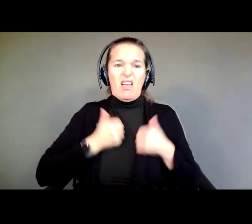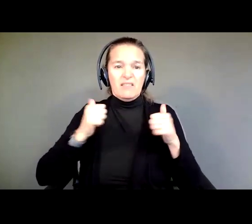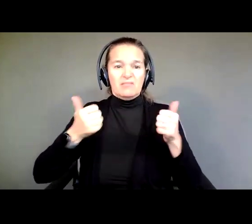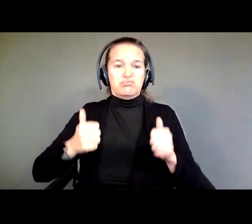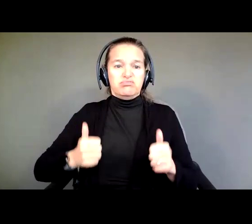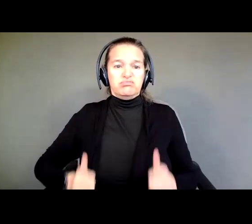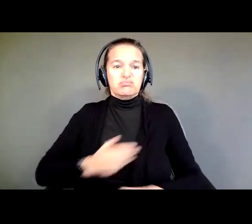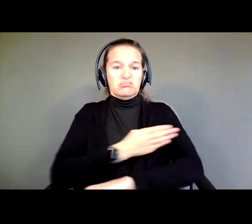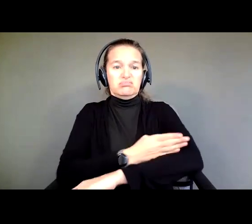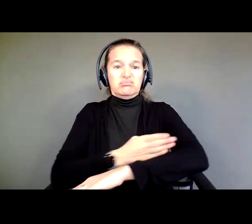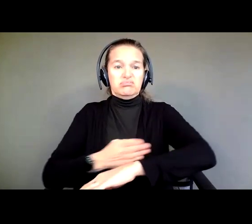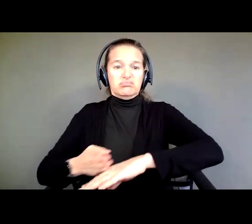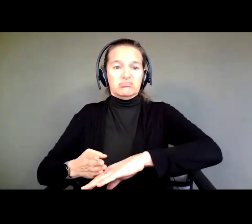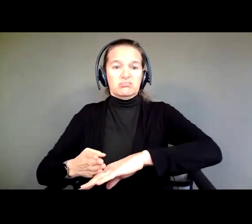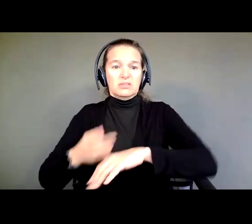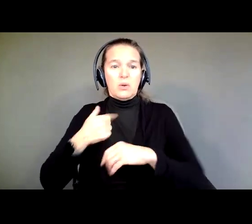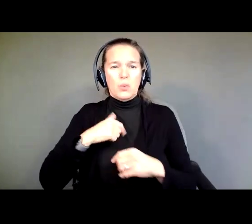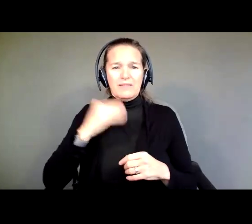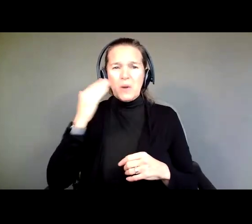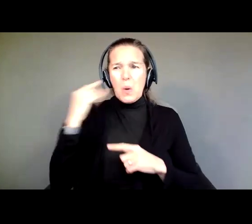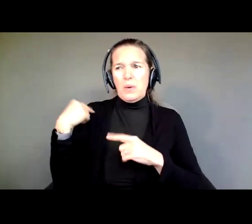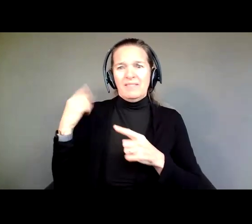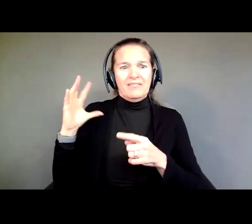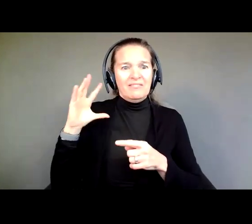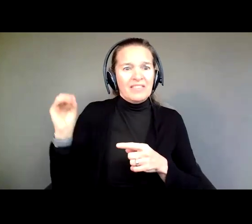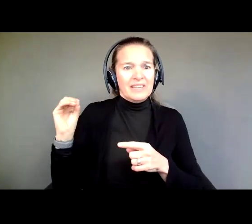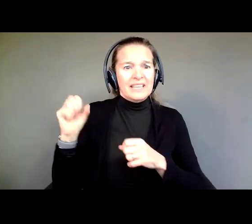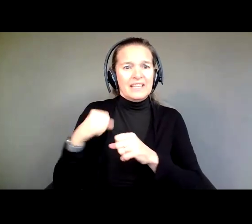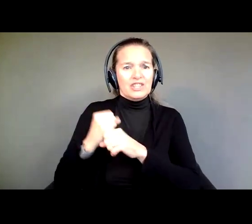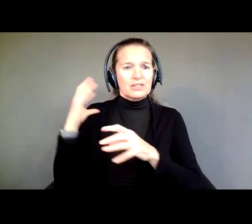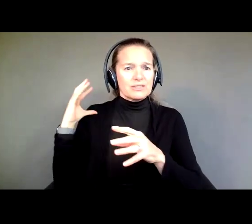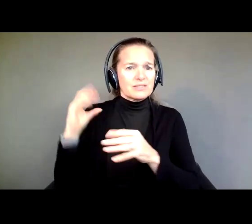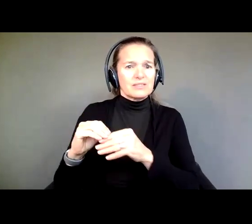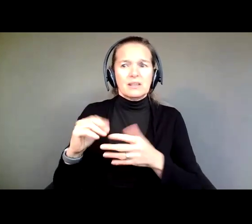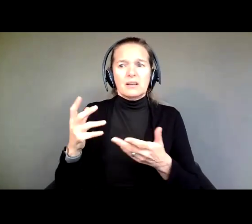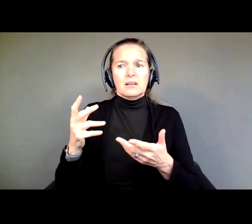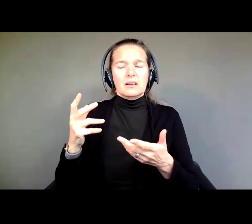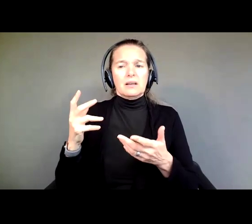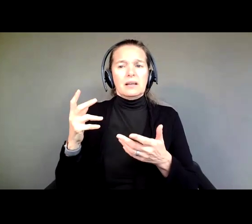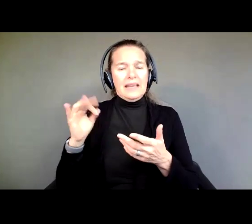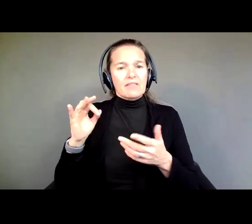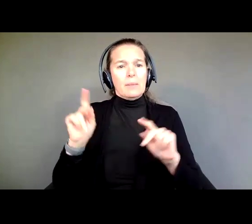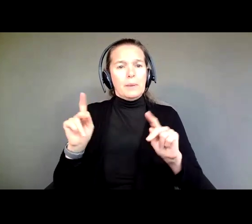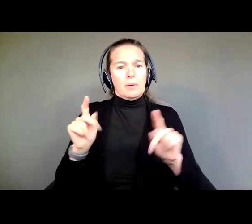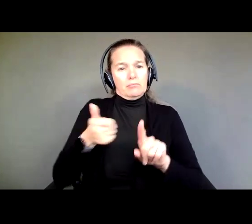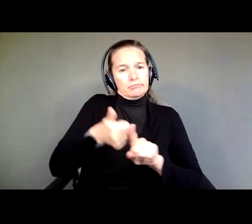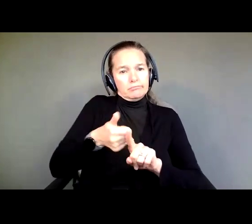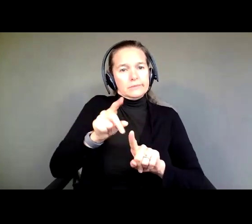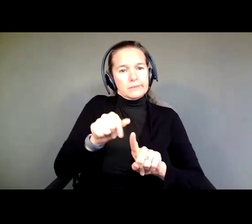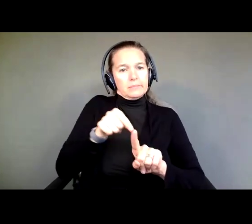We've known for almost 50 years that when people with disabilities lose self determination,